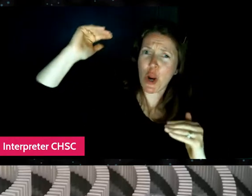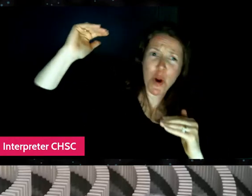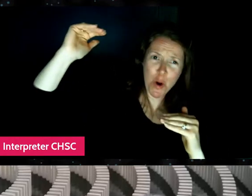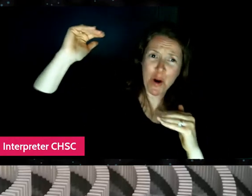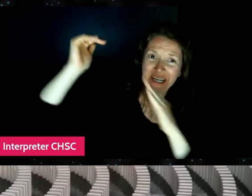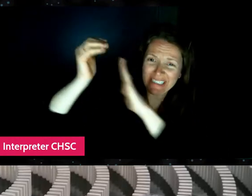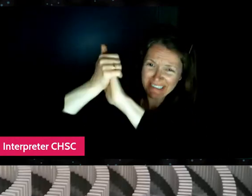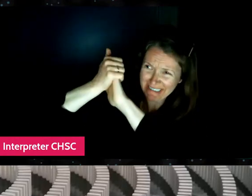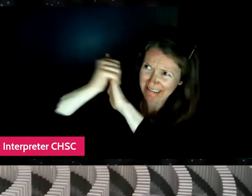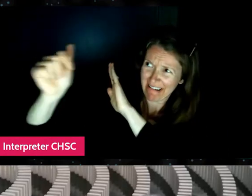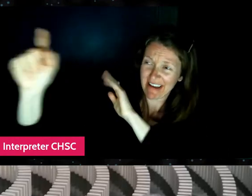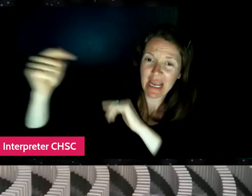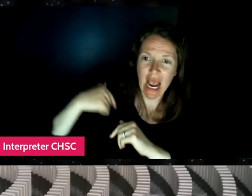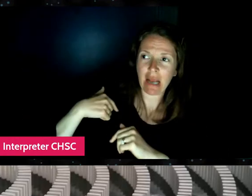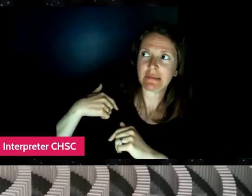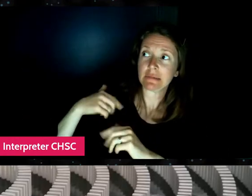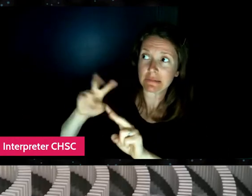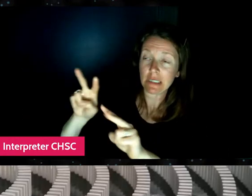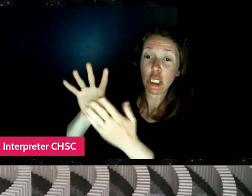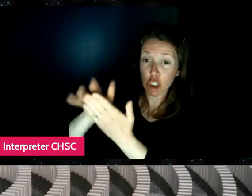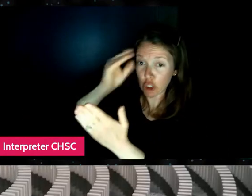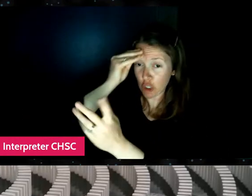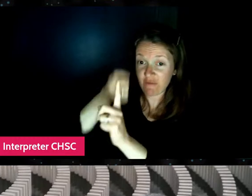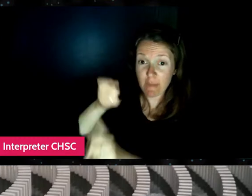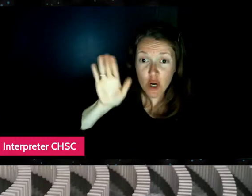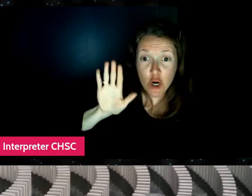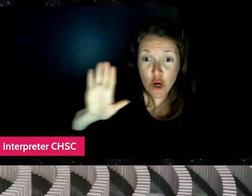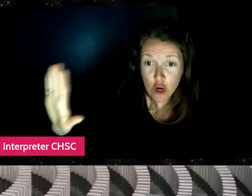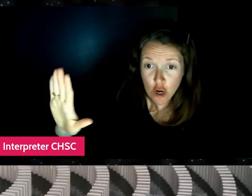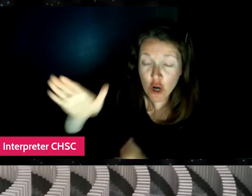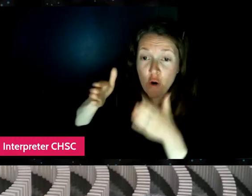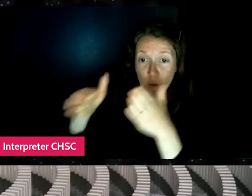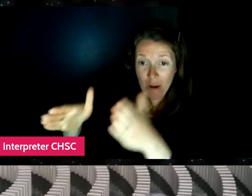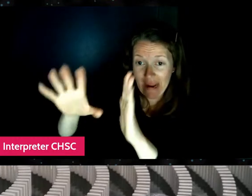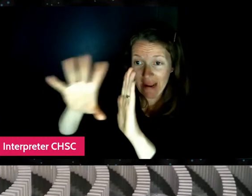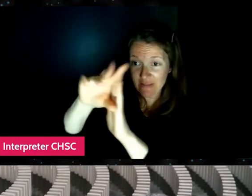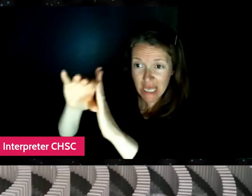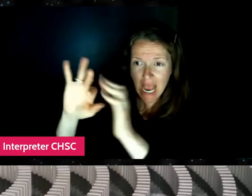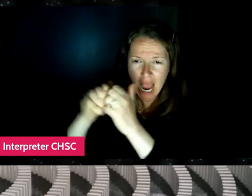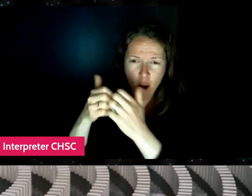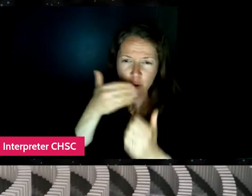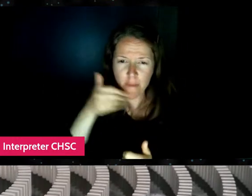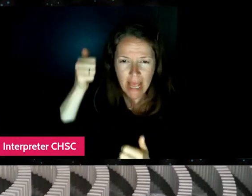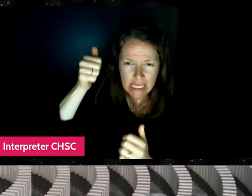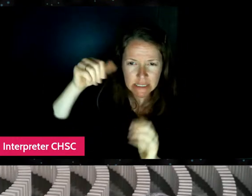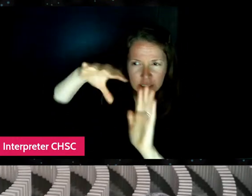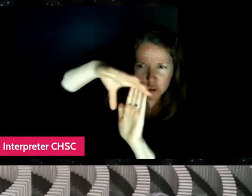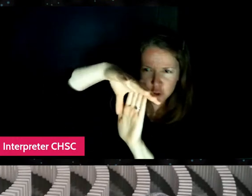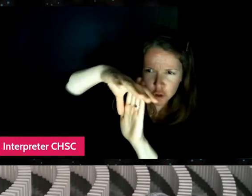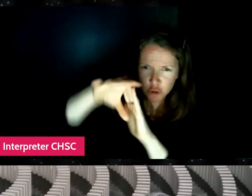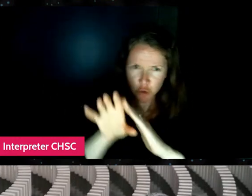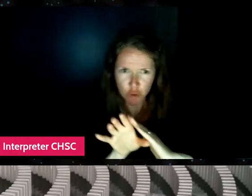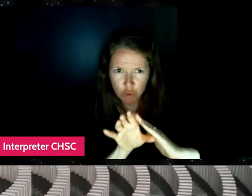when I would sort of take a cue from her in terms of how best to shoot something, how to cover it.